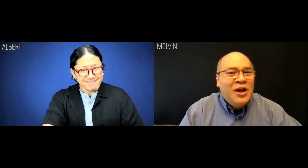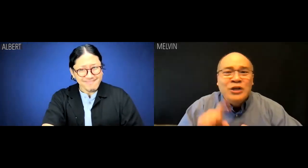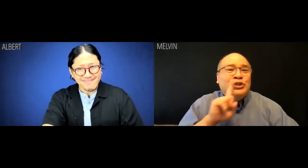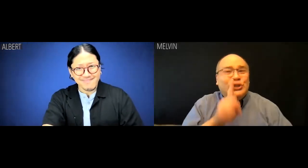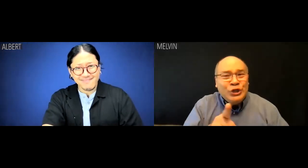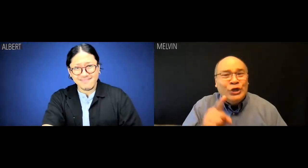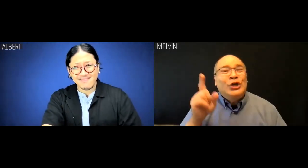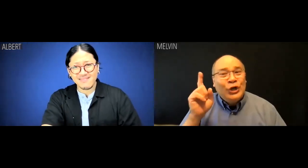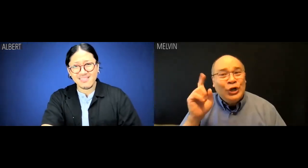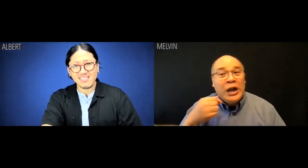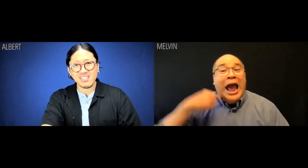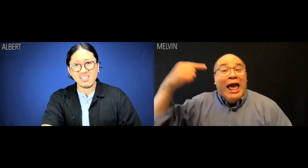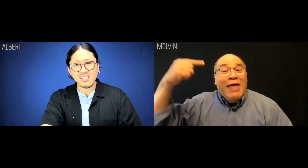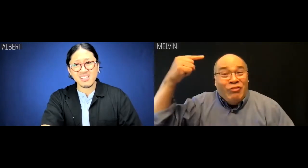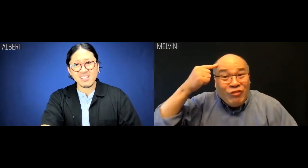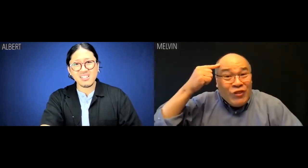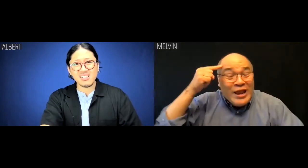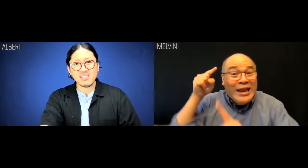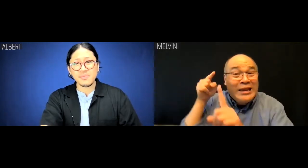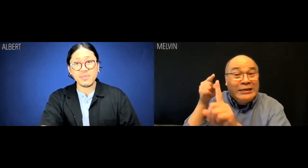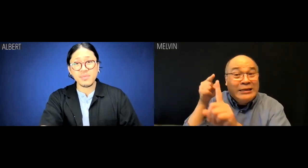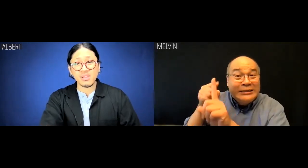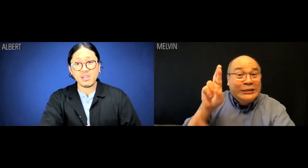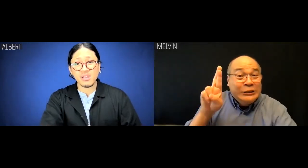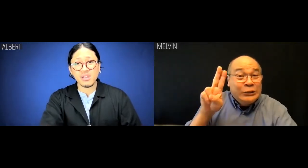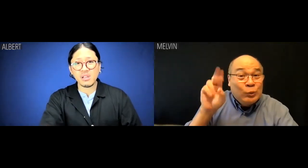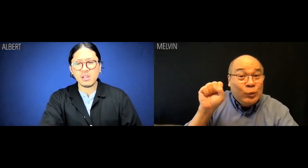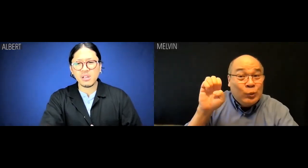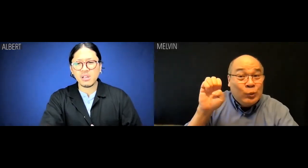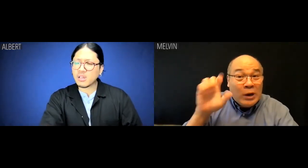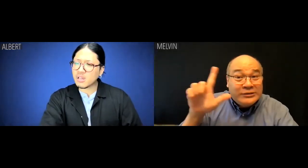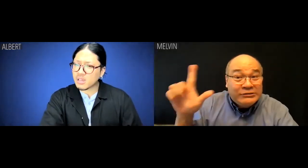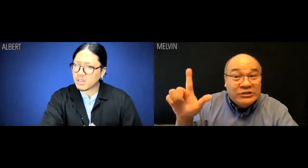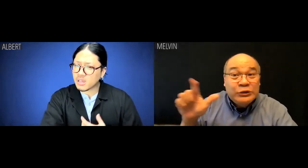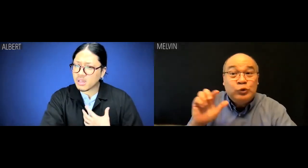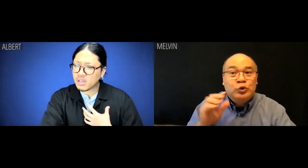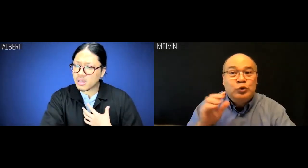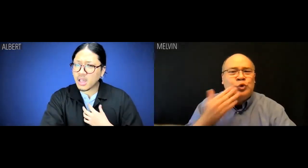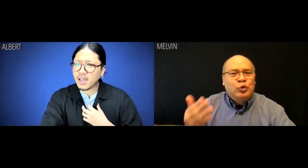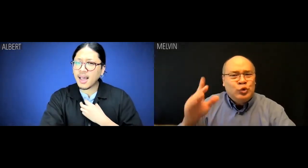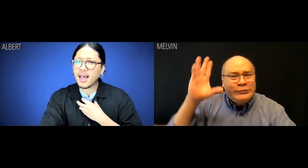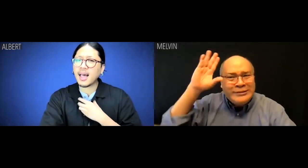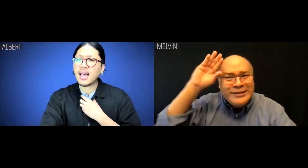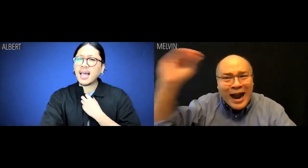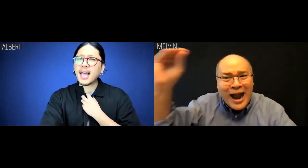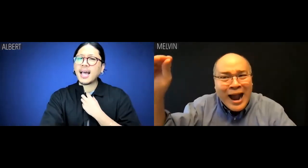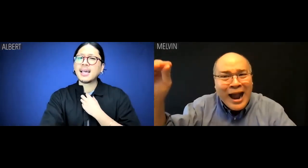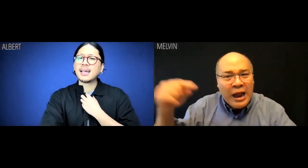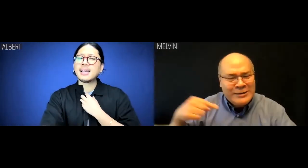Melvin: Yeah, sure. I just think Russell's a really good guy.